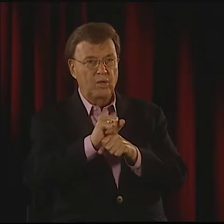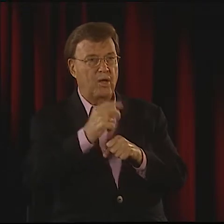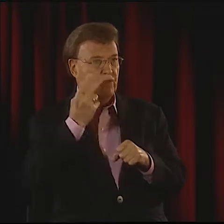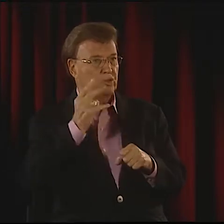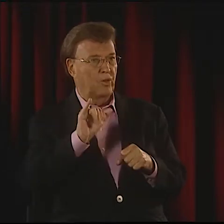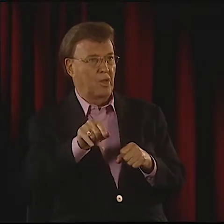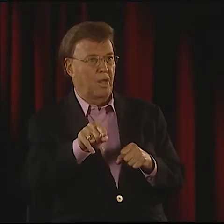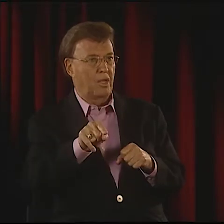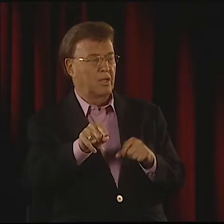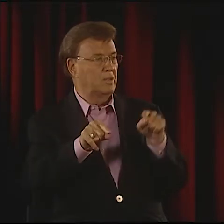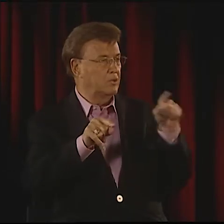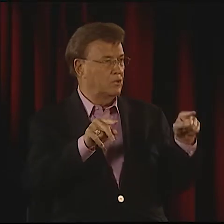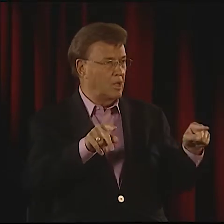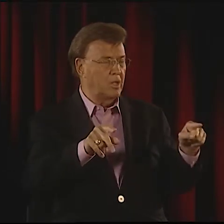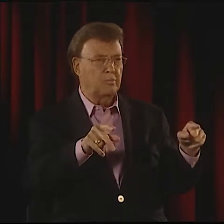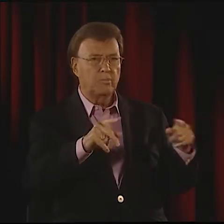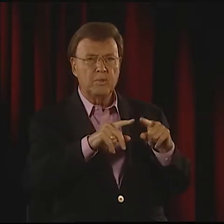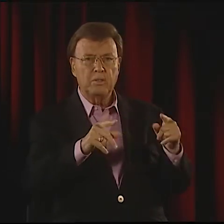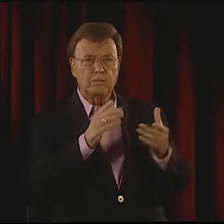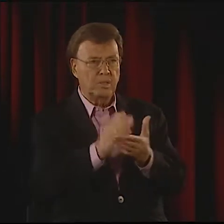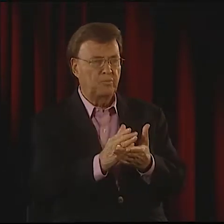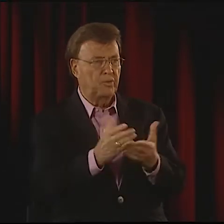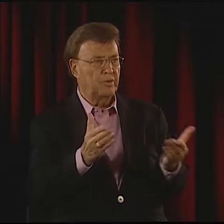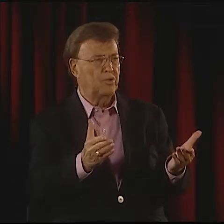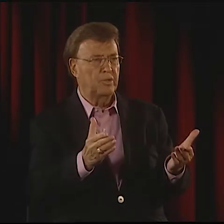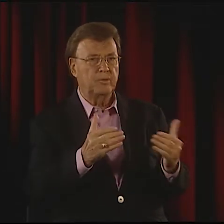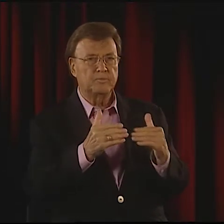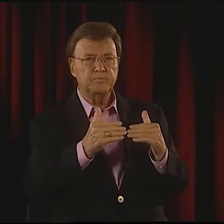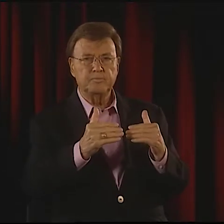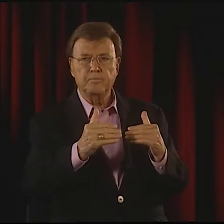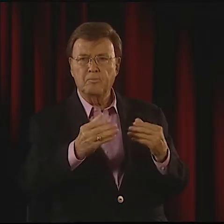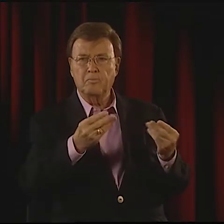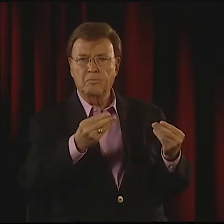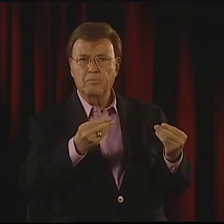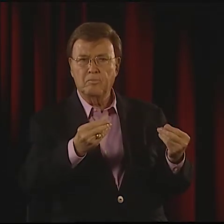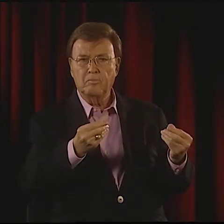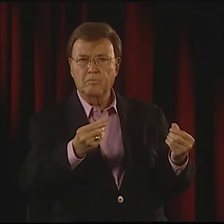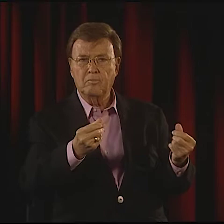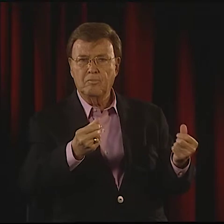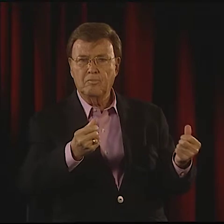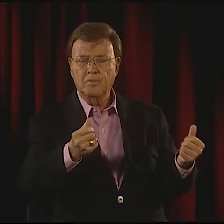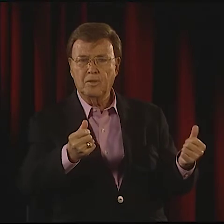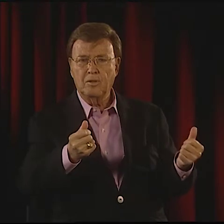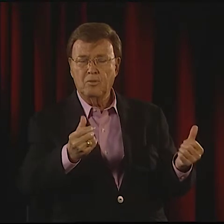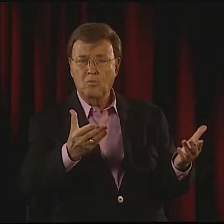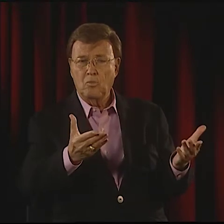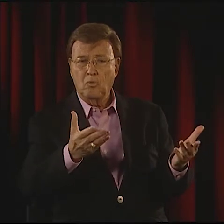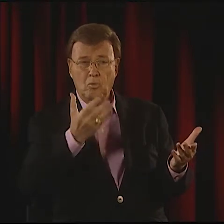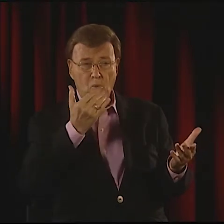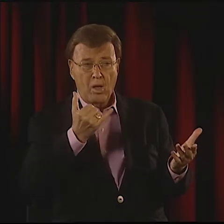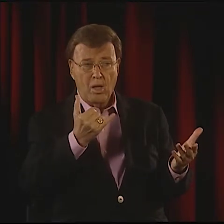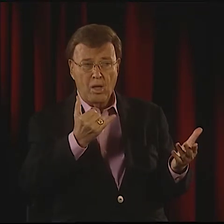THERE'S A VIDEO COMPANY IN DC THAT PRODUCES VIDEOS OF WORK THAT I'VE SEEN, BUT IT SEEMS AS IF